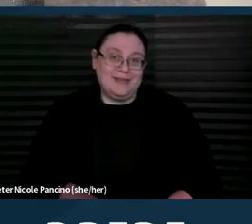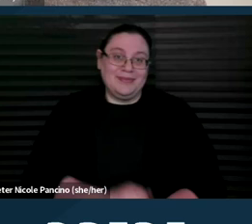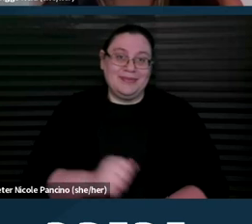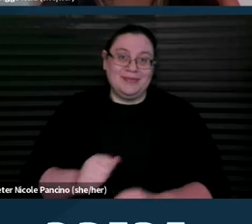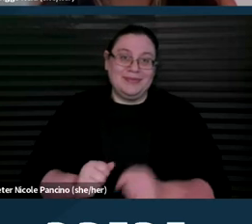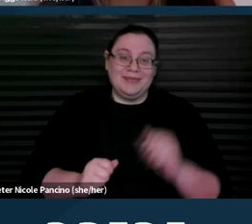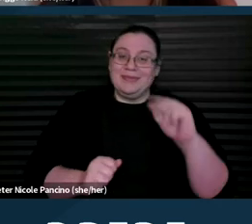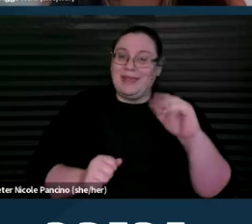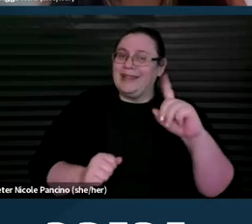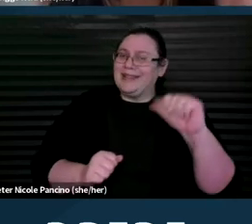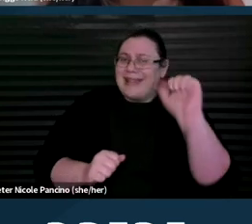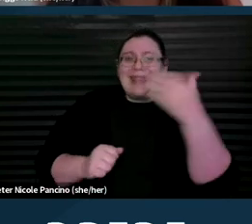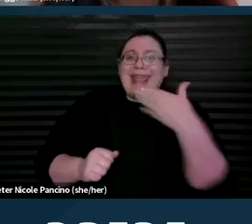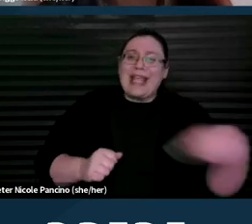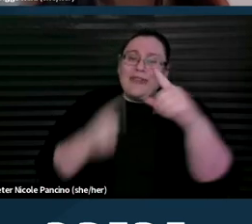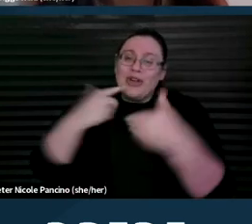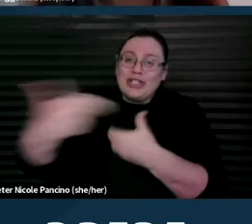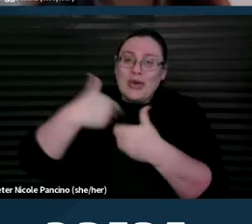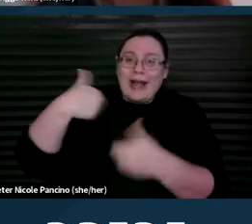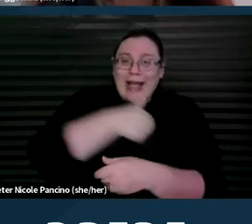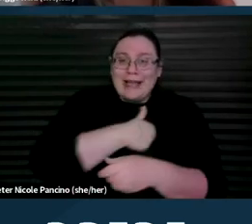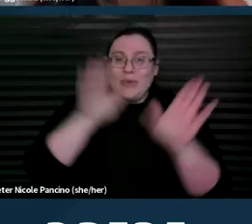Thank you all so much for joining. It was so great being able to talk with all of you.